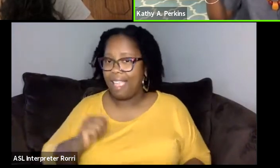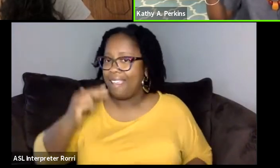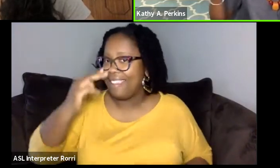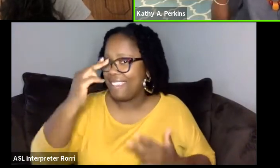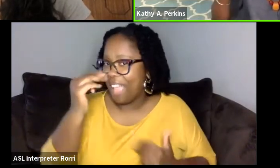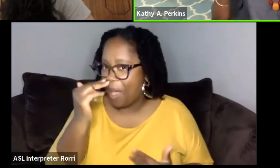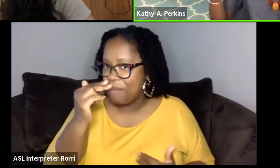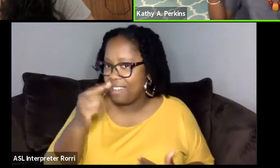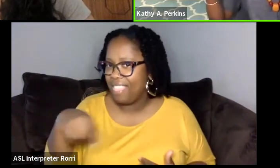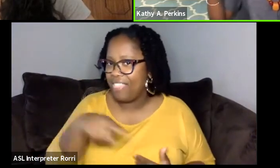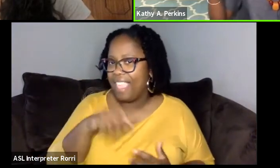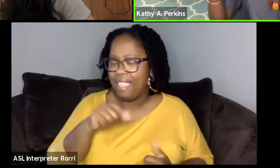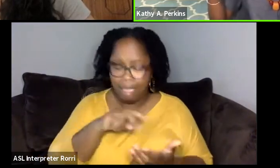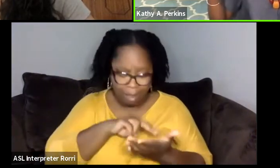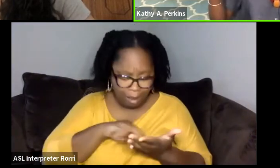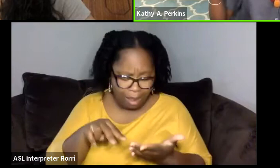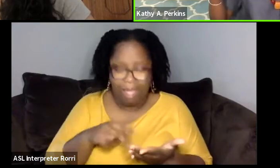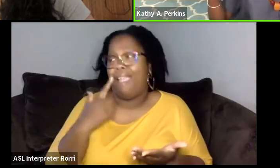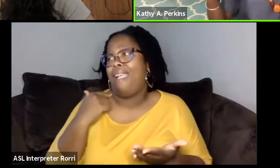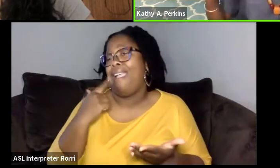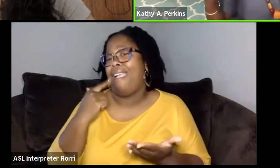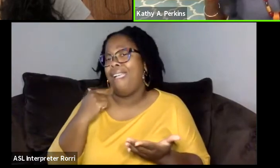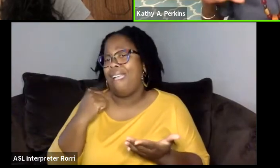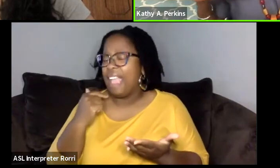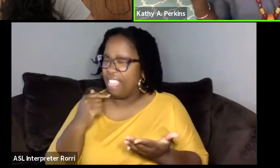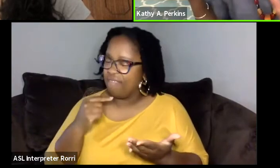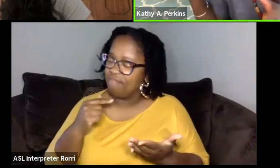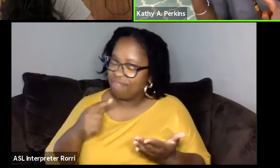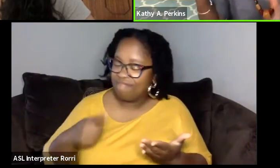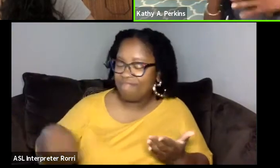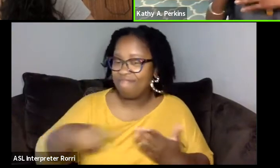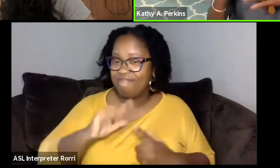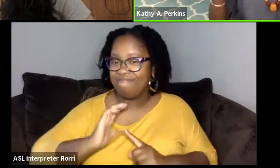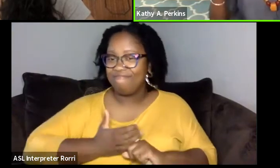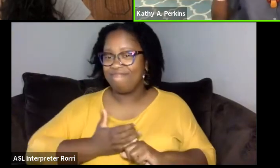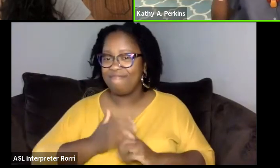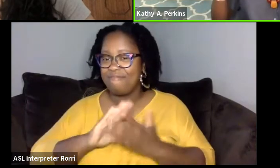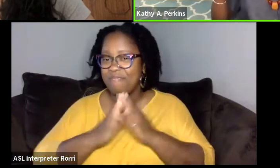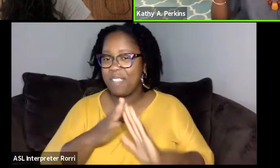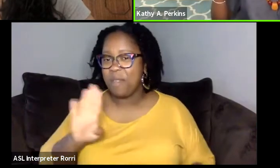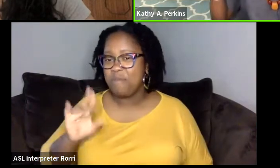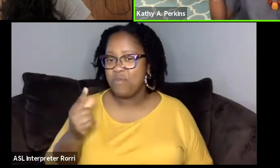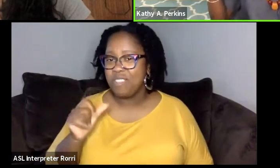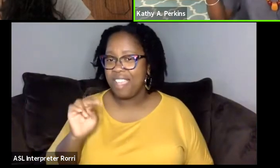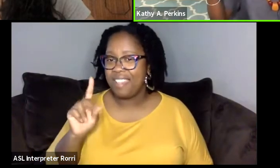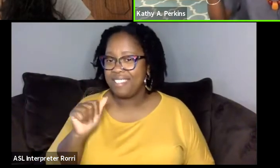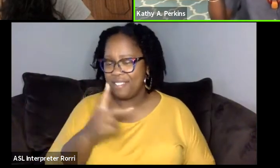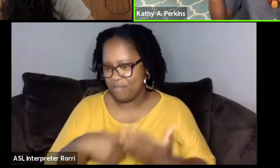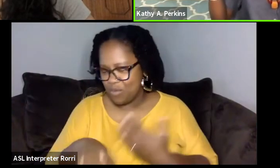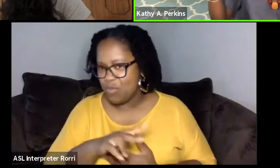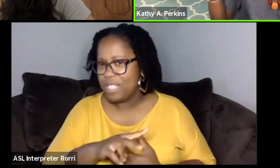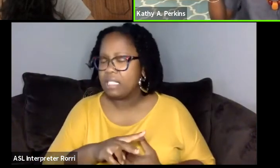And I say, we're gonna all be Ugandans for the next two weeks." And they loved it. And they learned a lot about Uganda